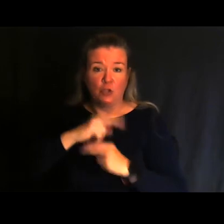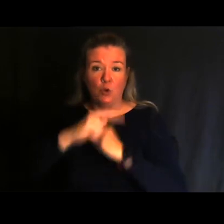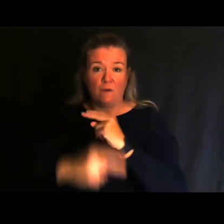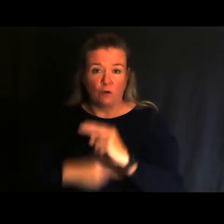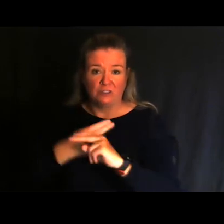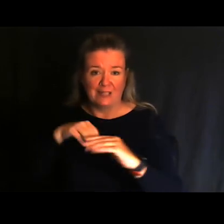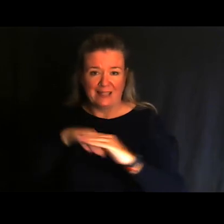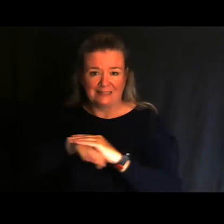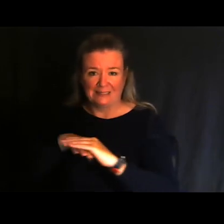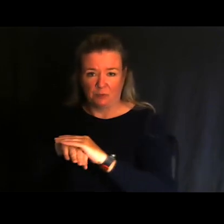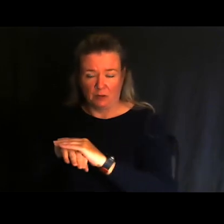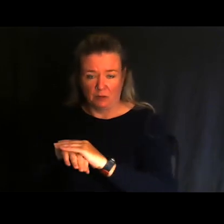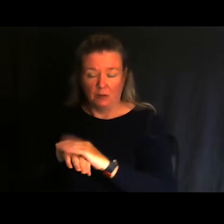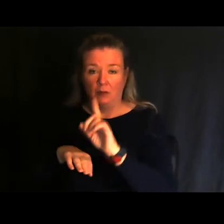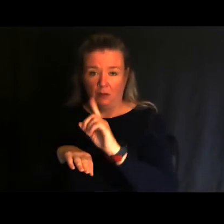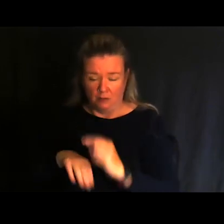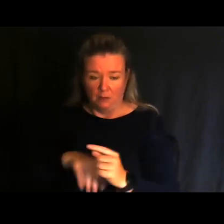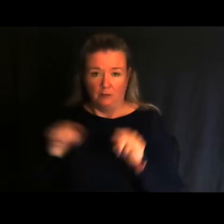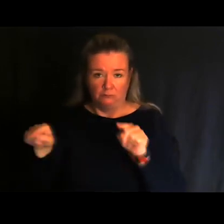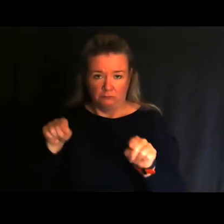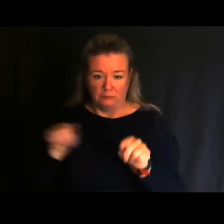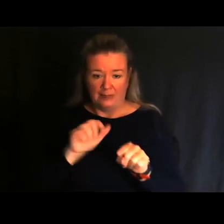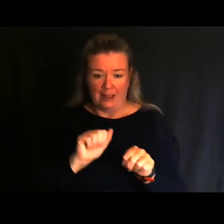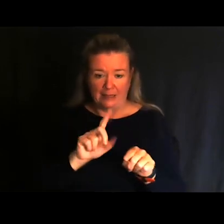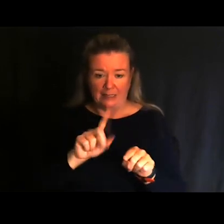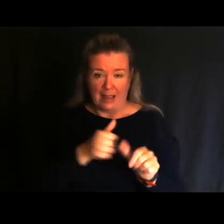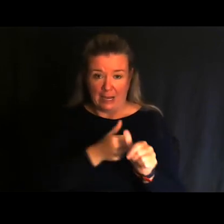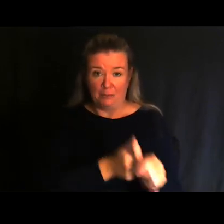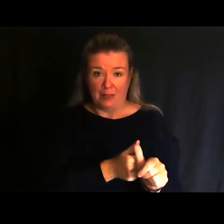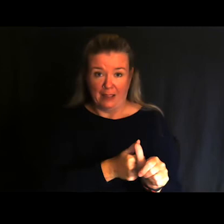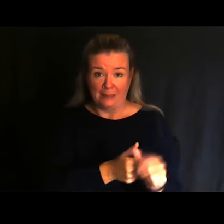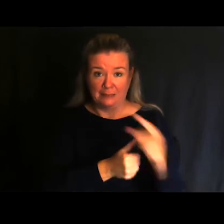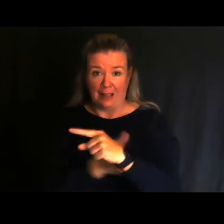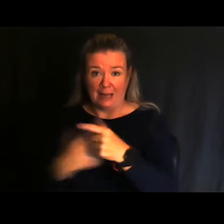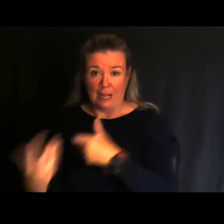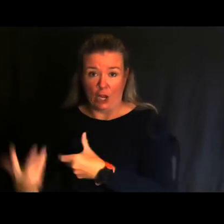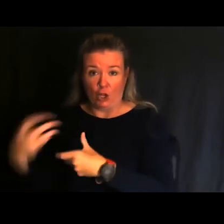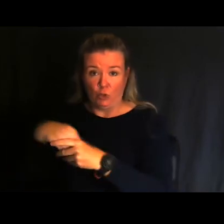The difference between being ADA compliant and inclusive and universally accessible is